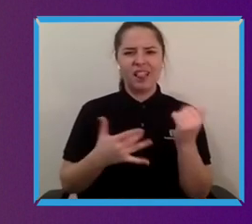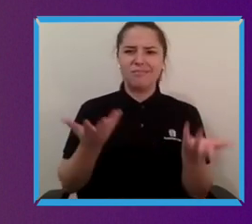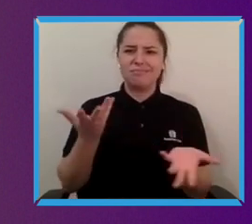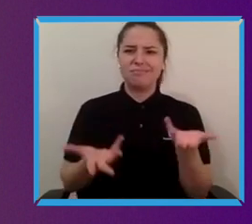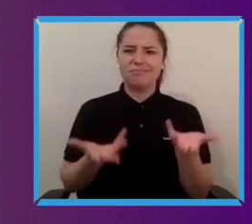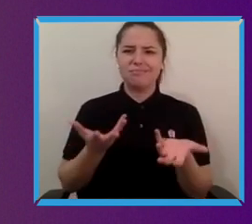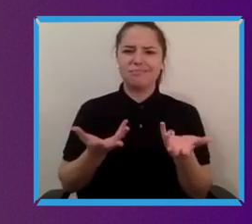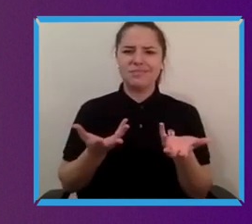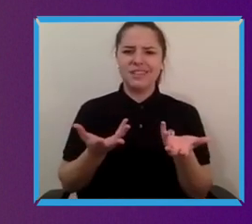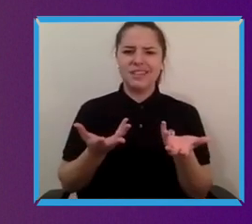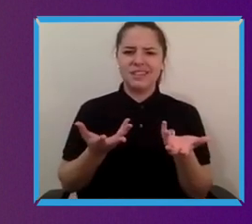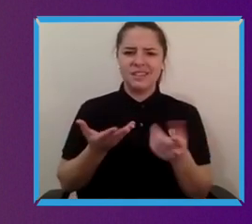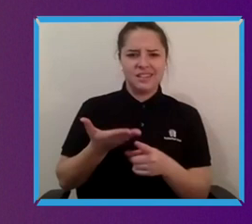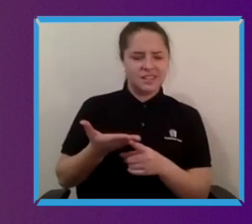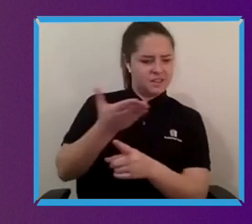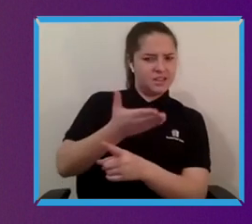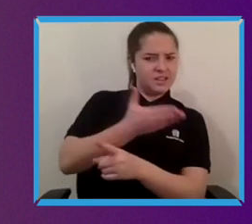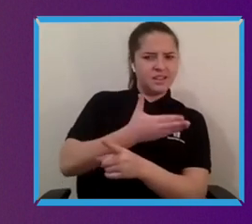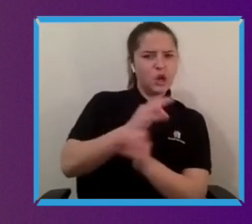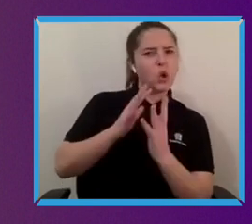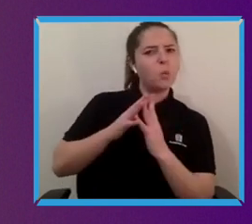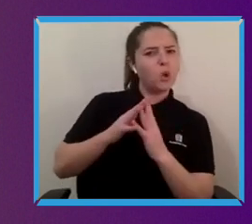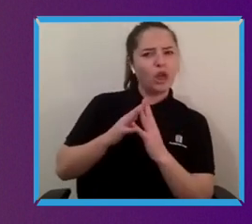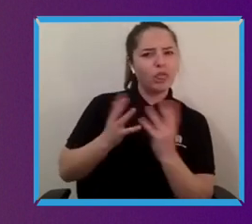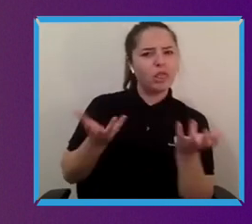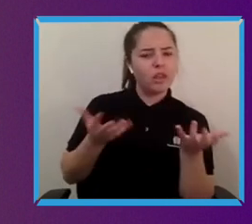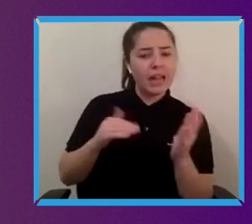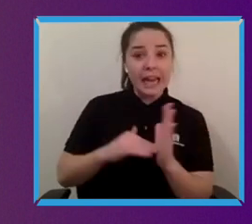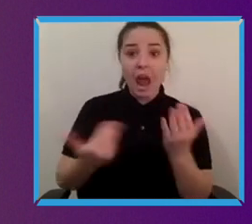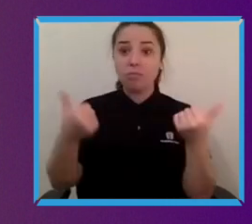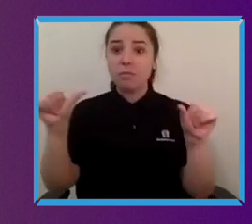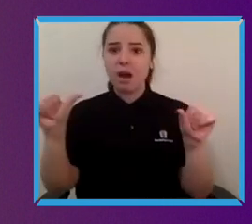frankly we weren't worth it and that we're going to benefit perhaps from